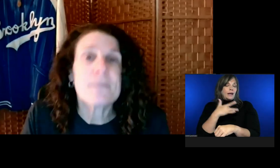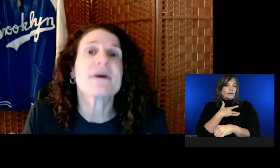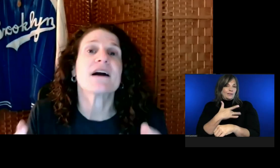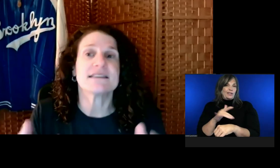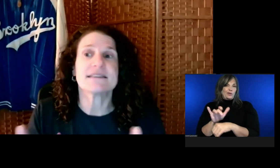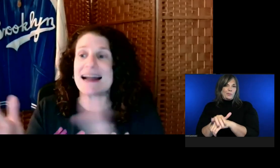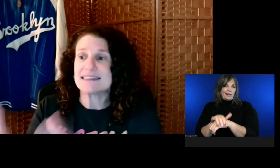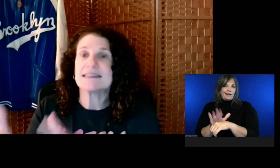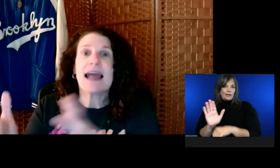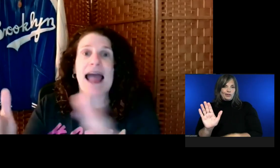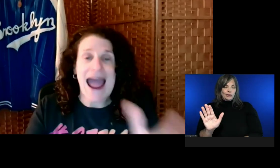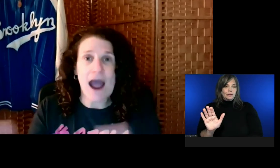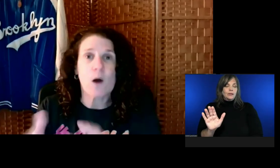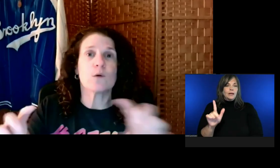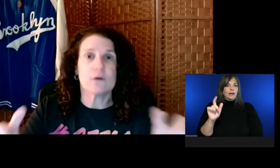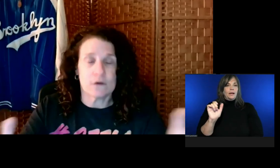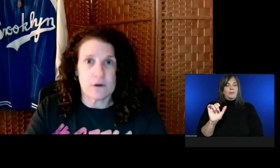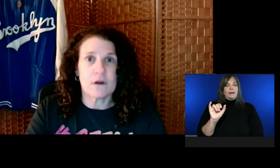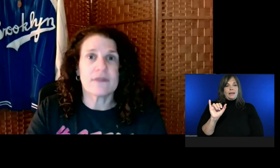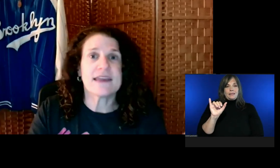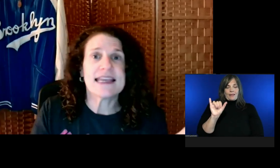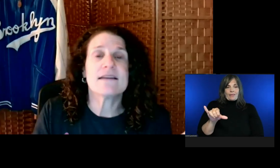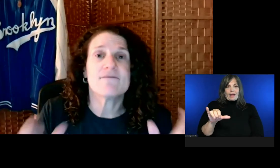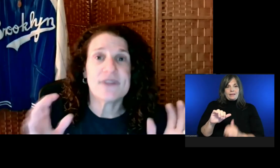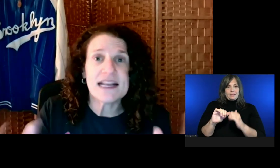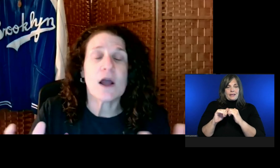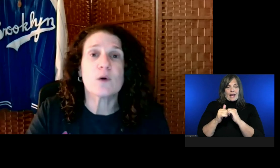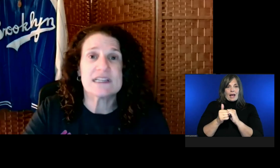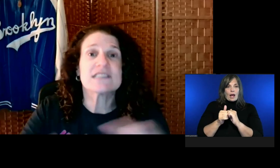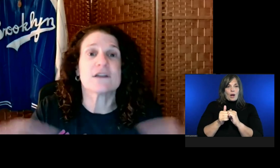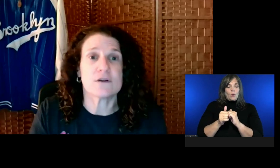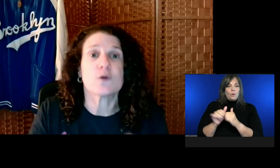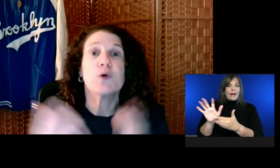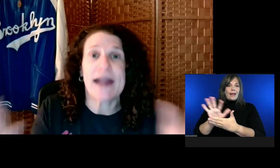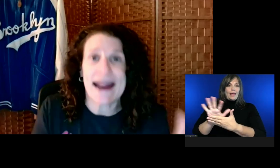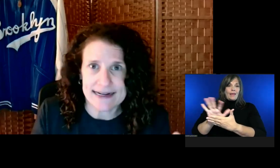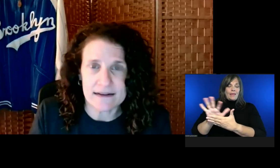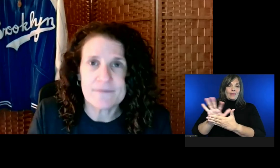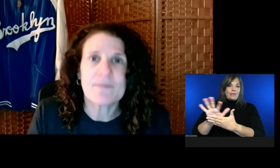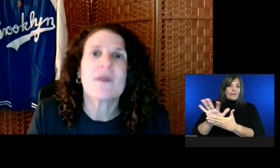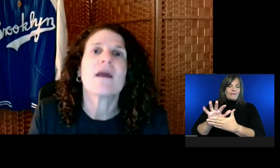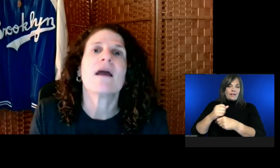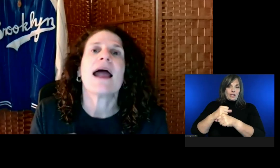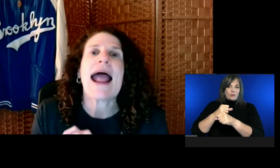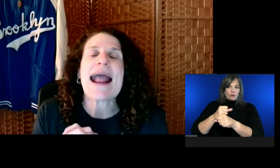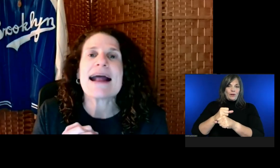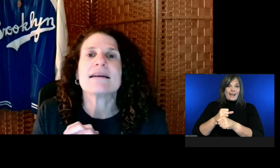Because that's how the video is created.